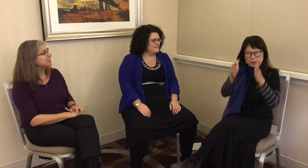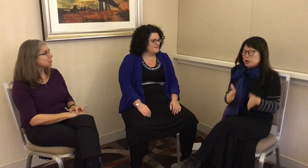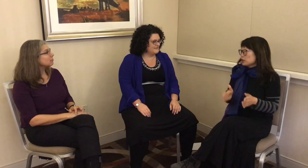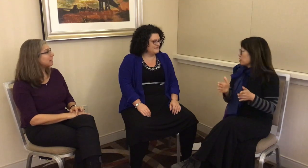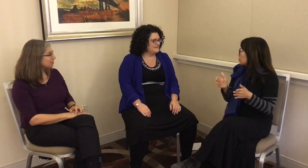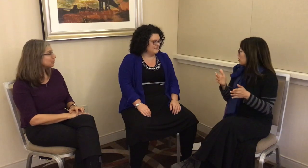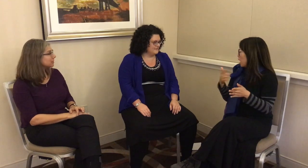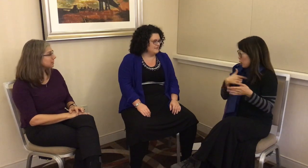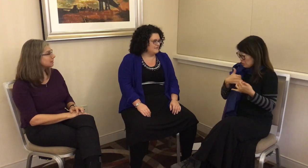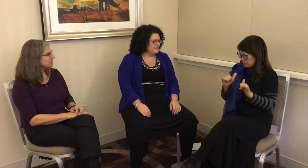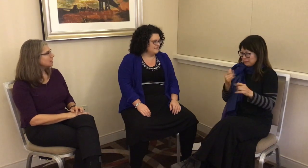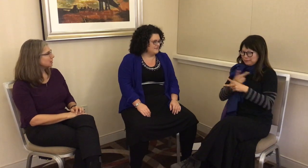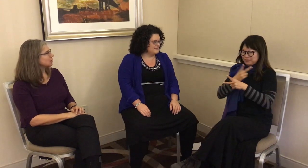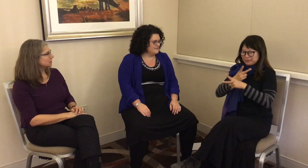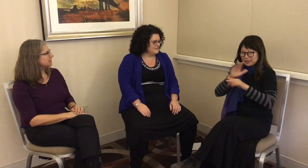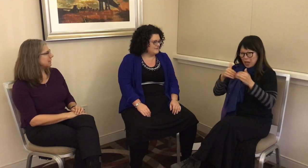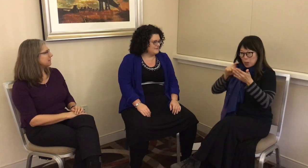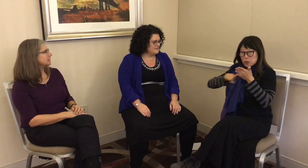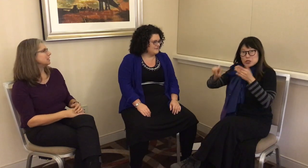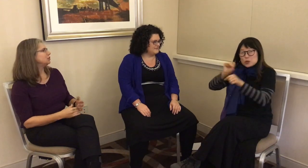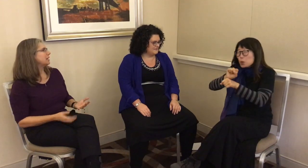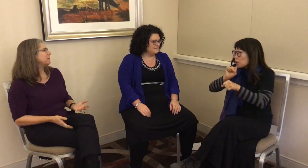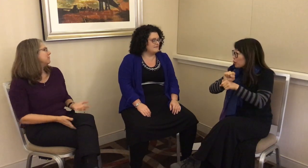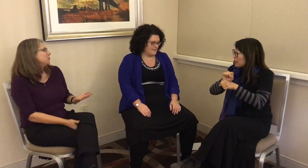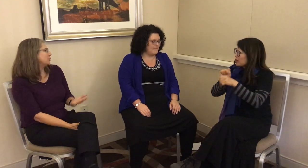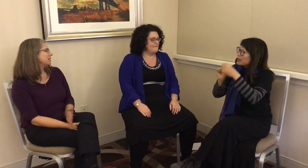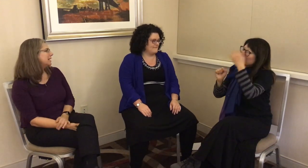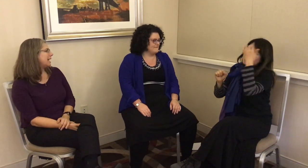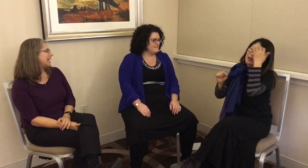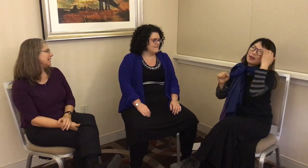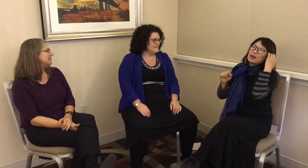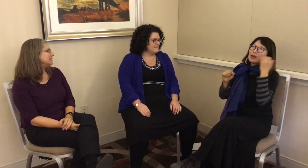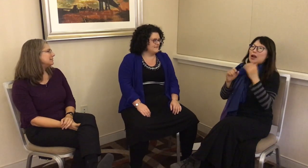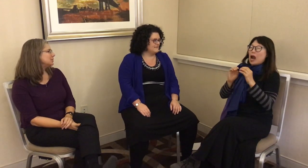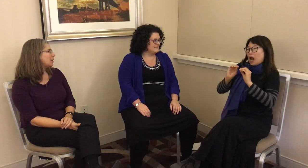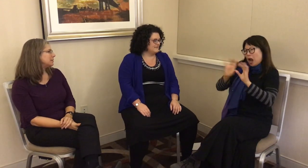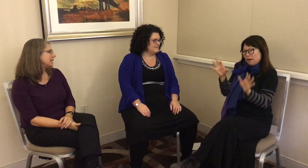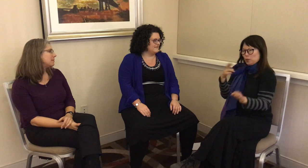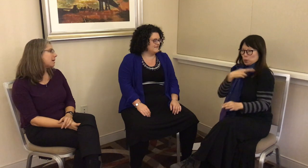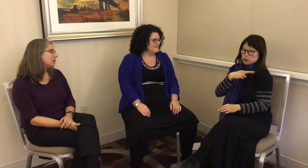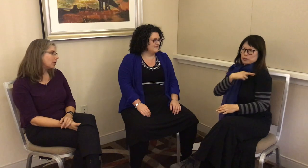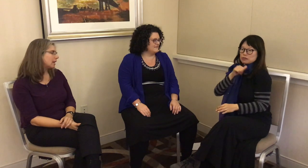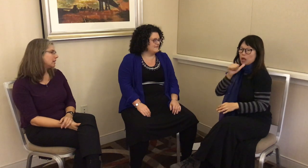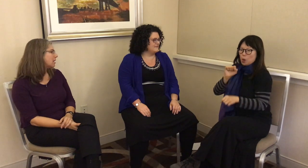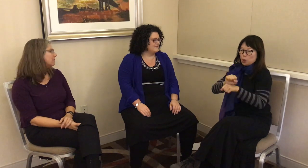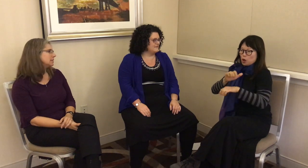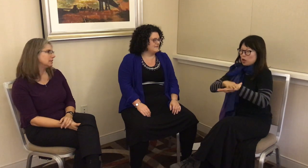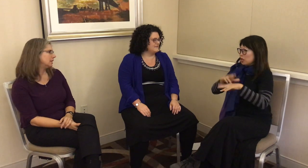meet the right person could definitely shape my future. I was thinking about my work and,